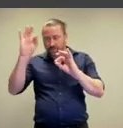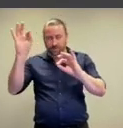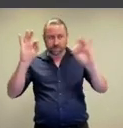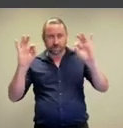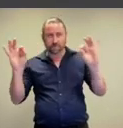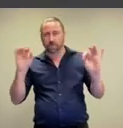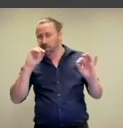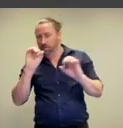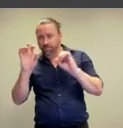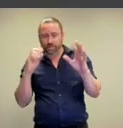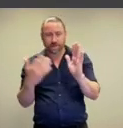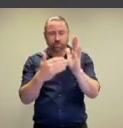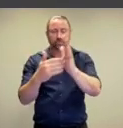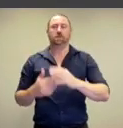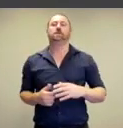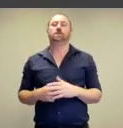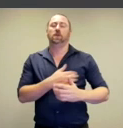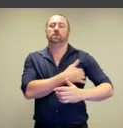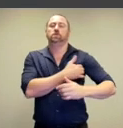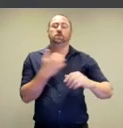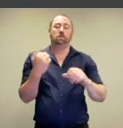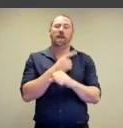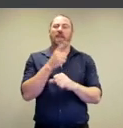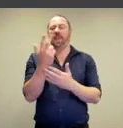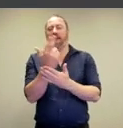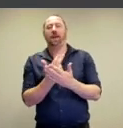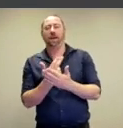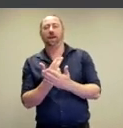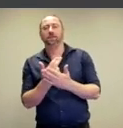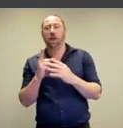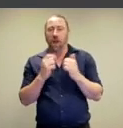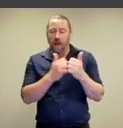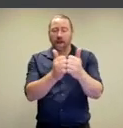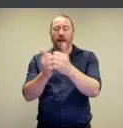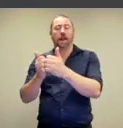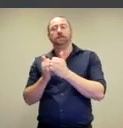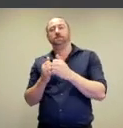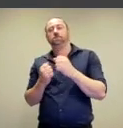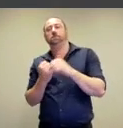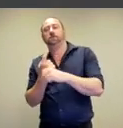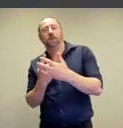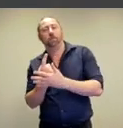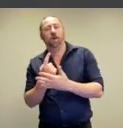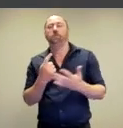by a whole group of participants. So, the making of these